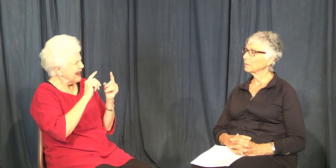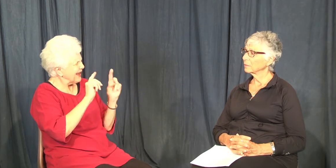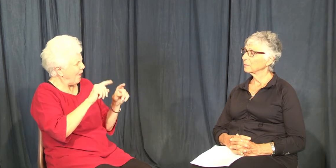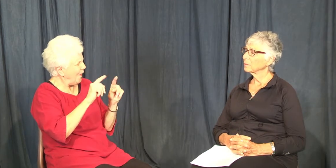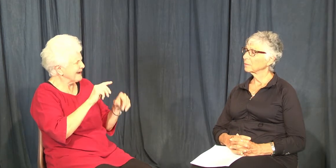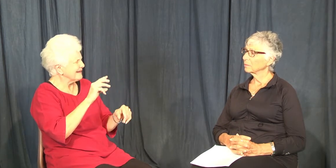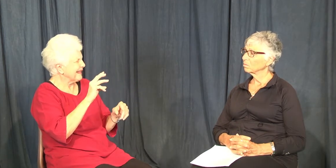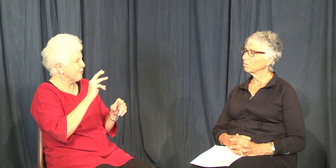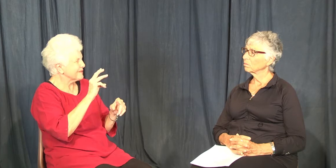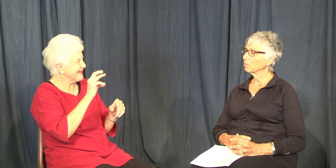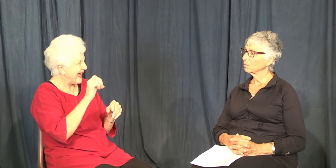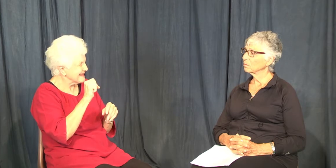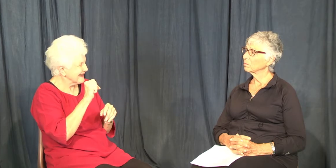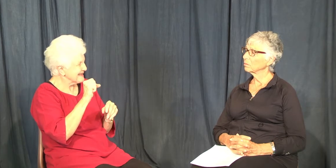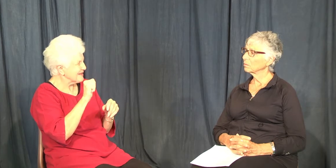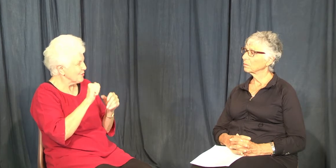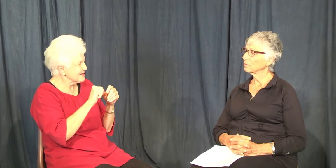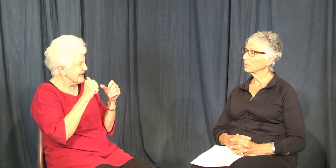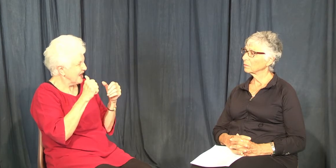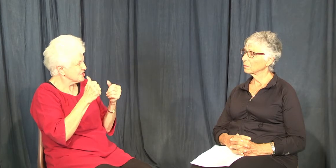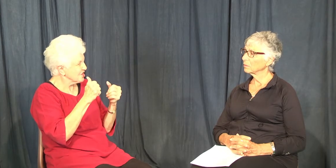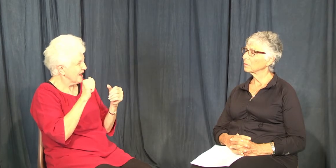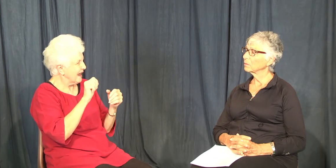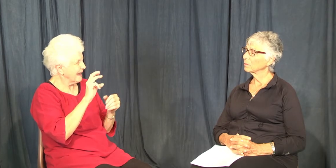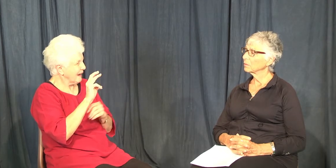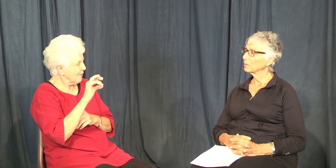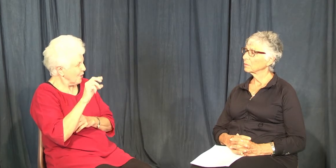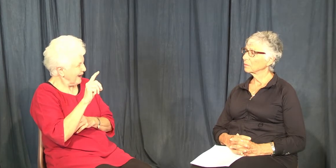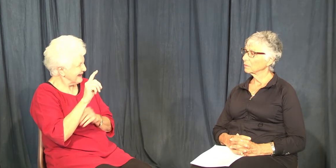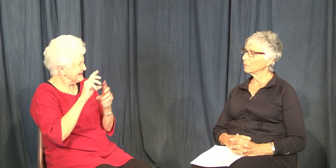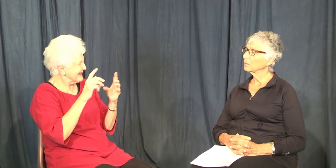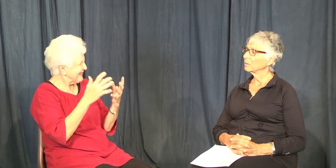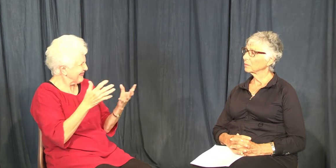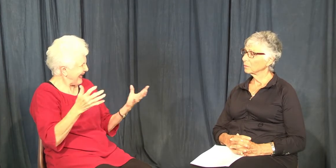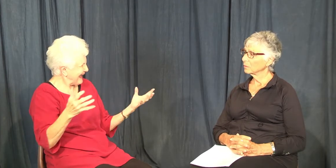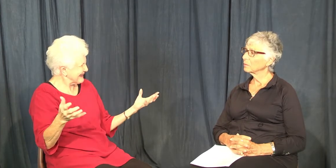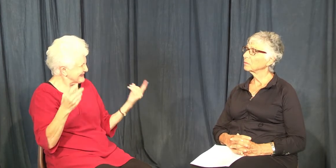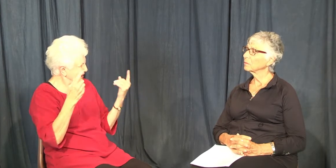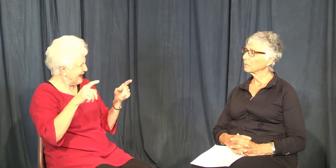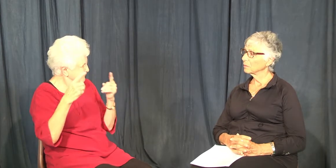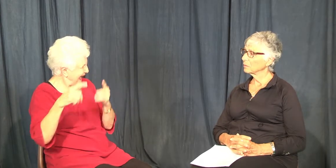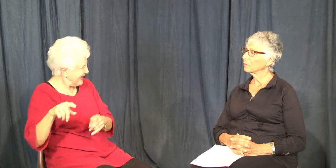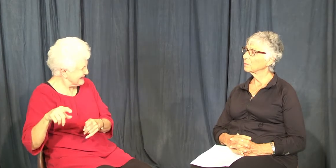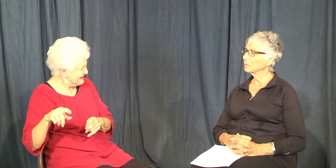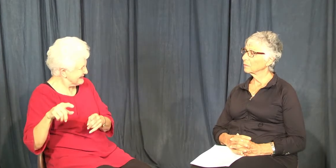all Deaf events. But, you know, I'm especially thinking about Wisconsin Association of the